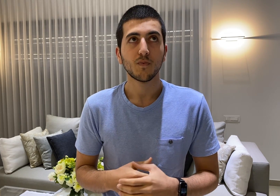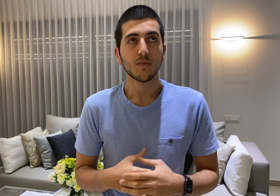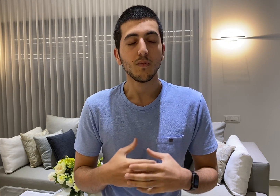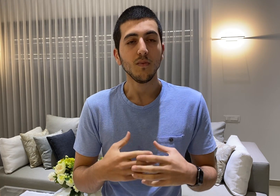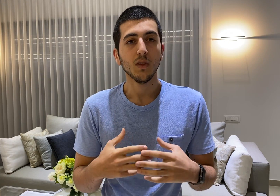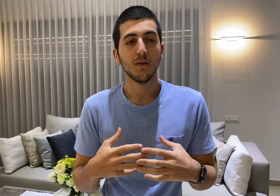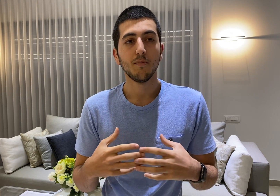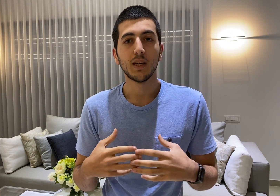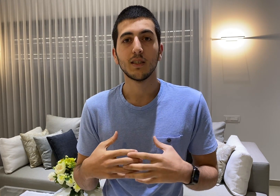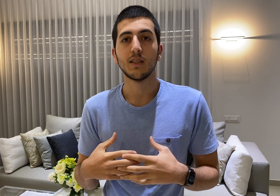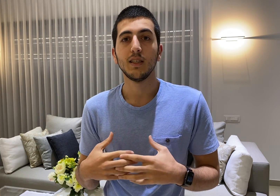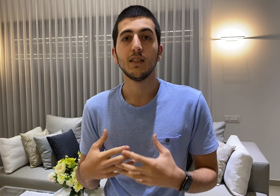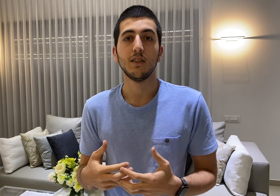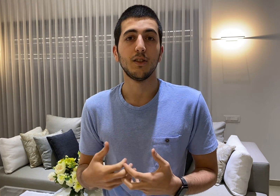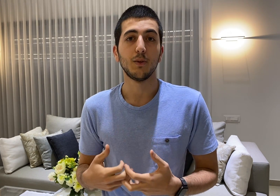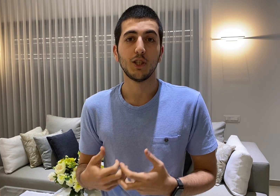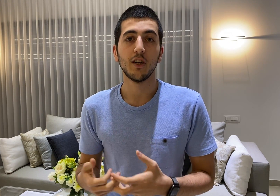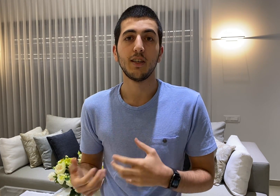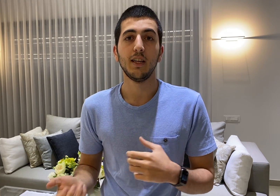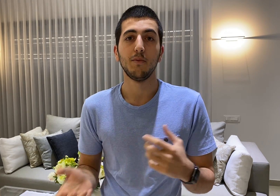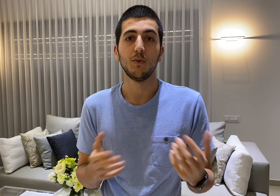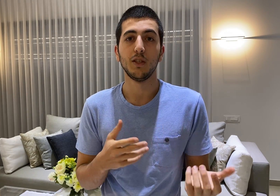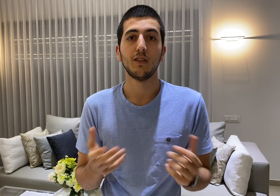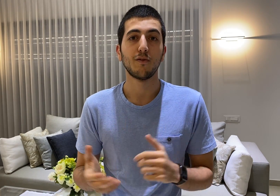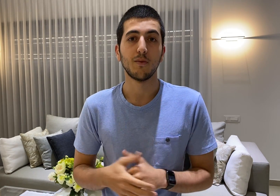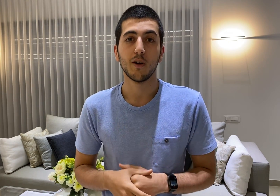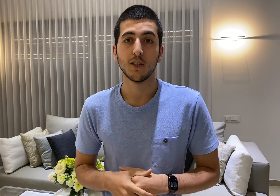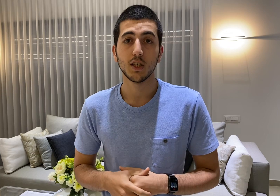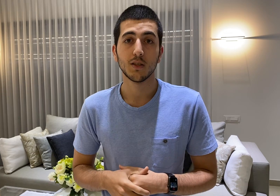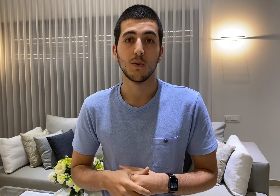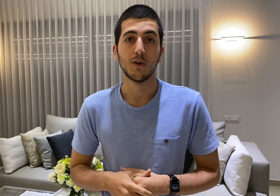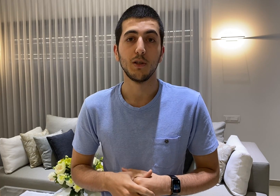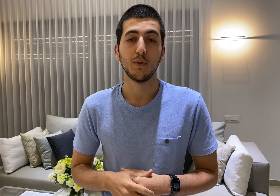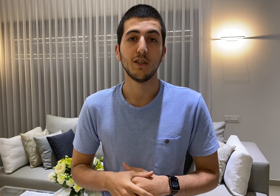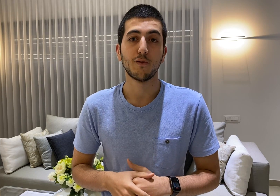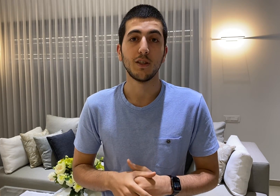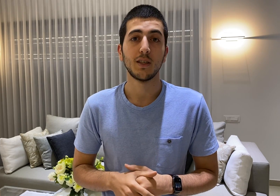makes it easier to share data between different projects or between different